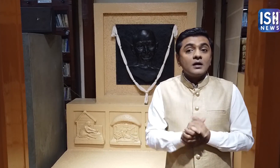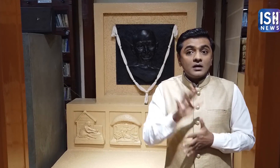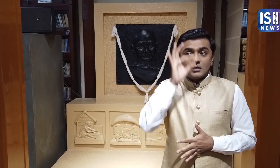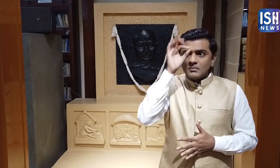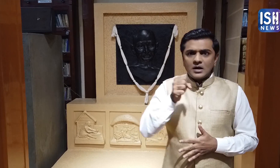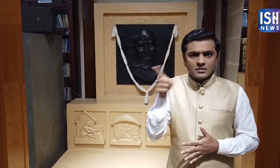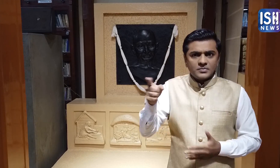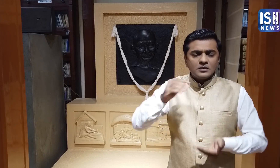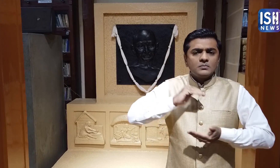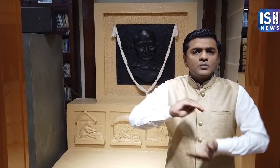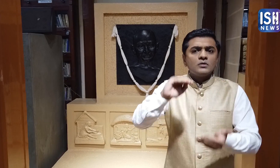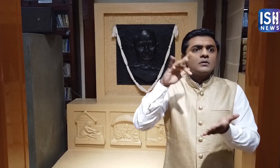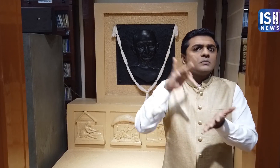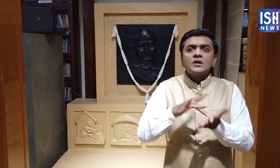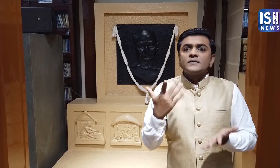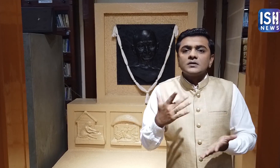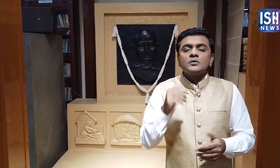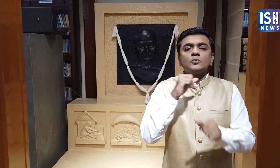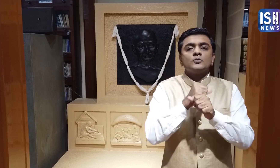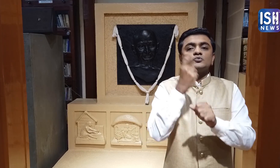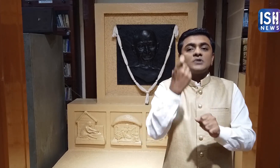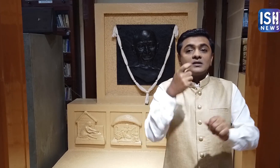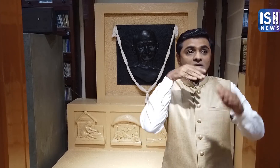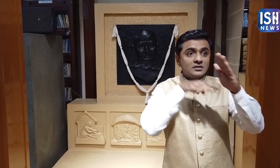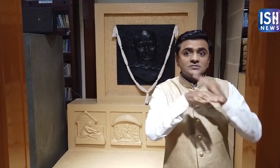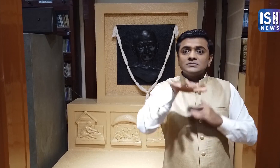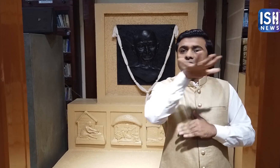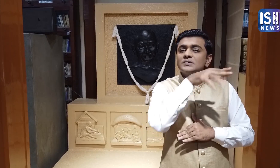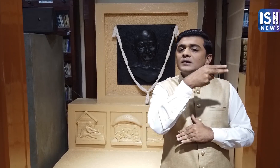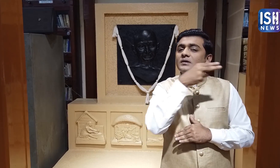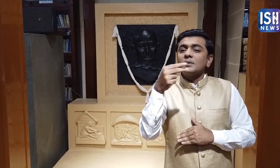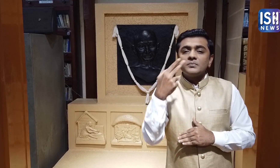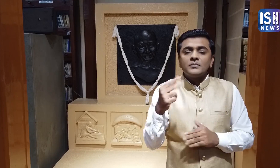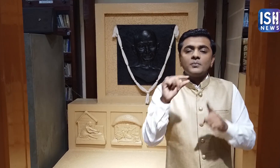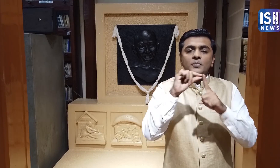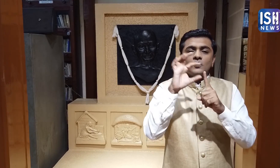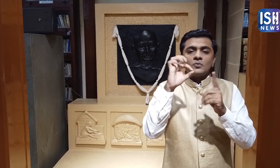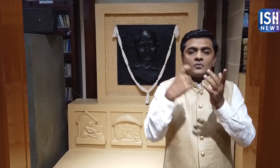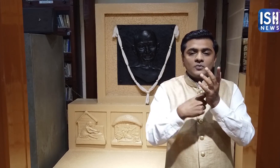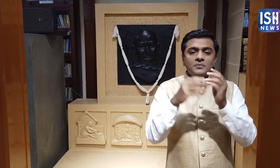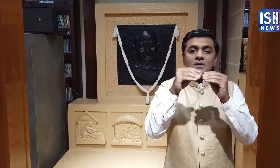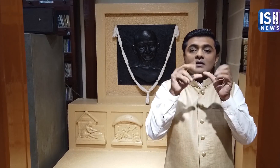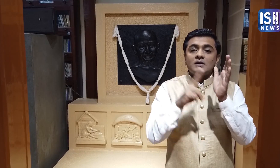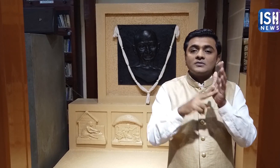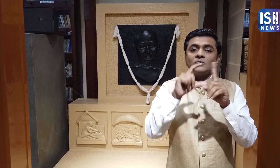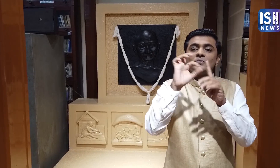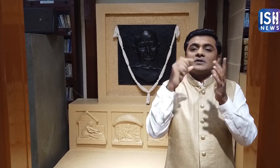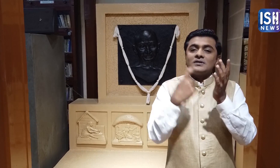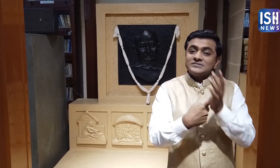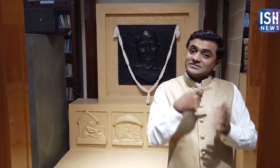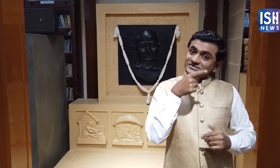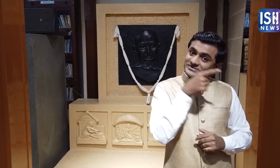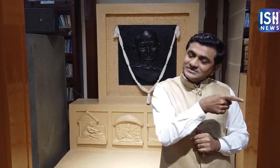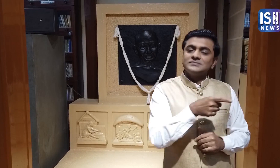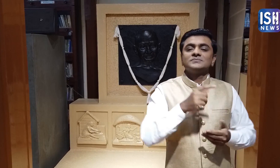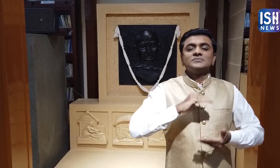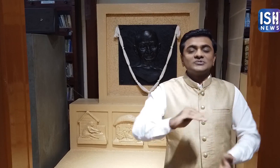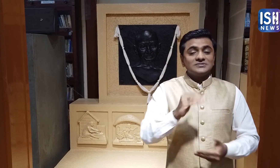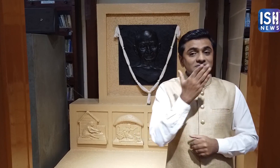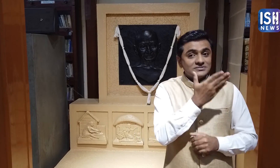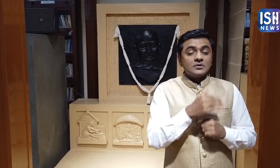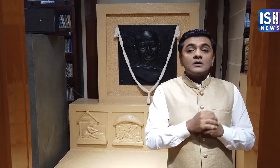He was born in Porbandar, a small town in Gujarat.